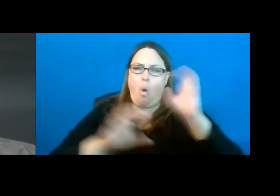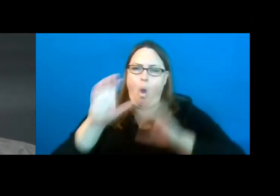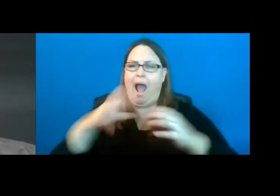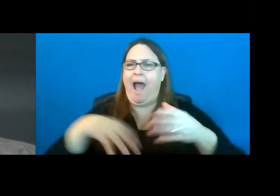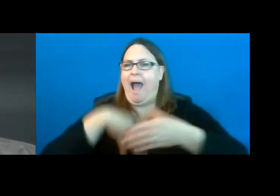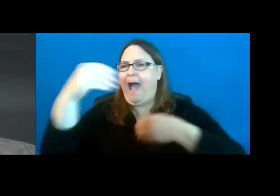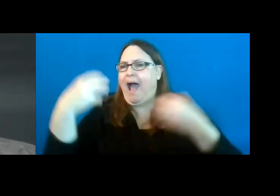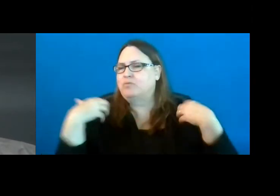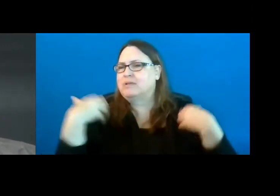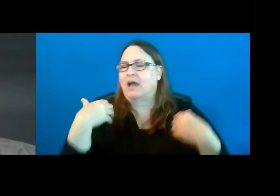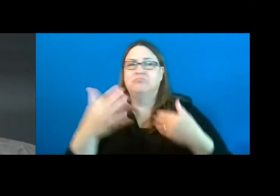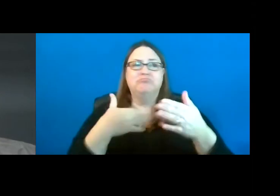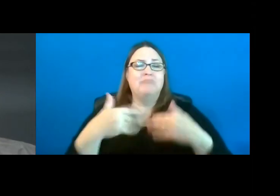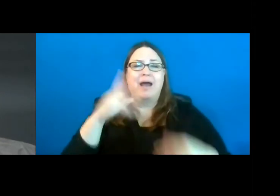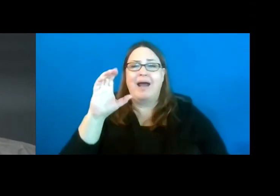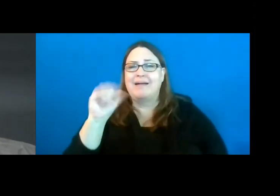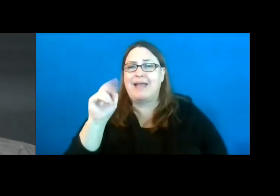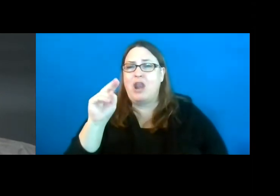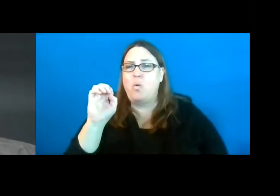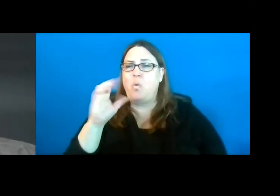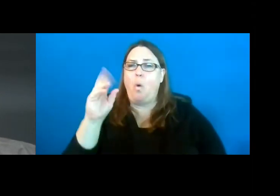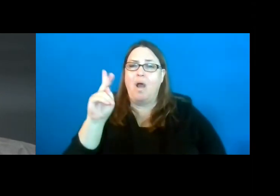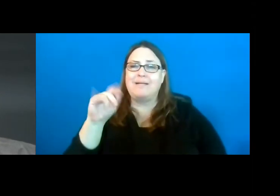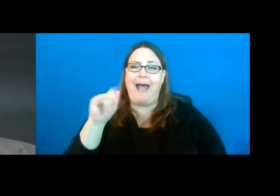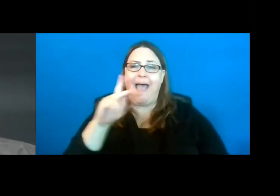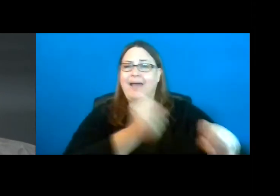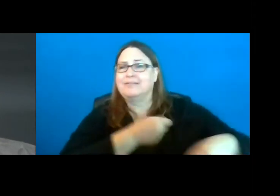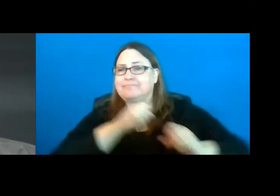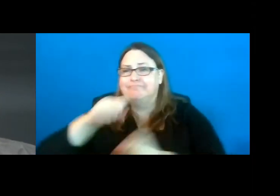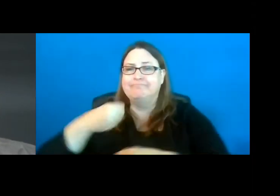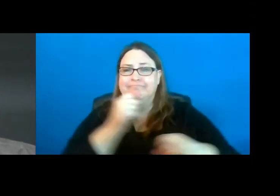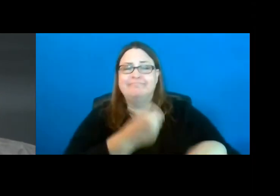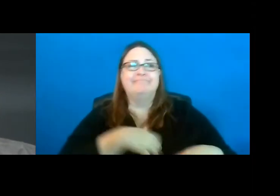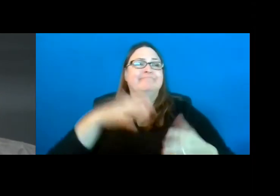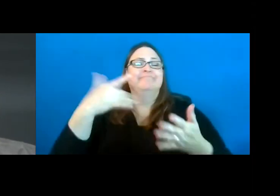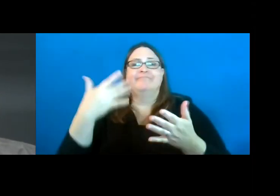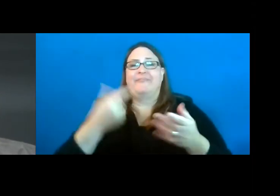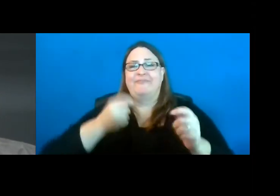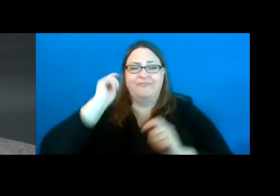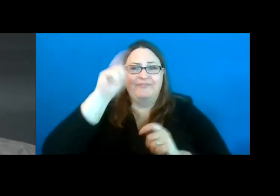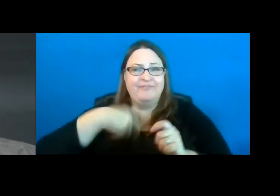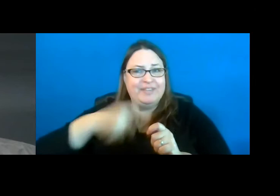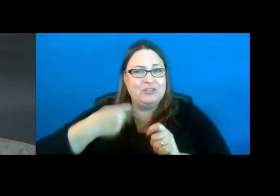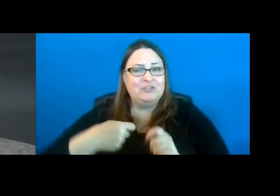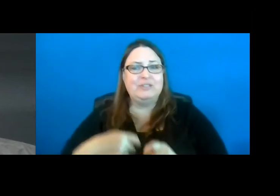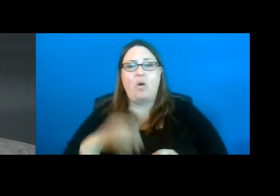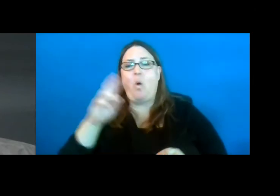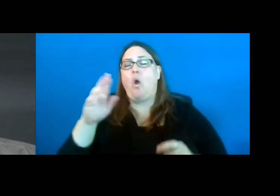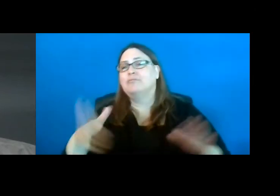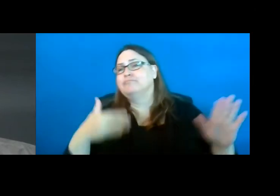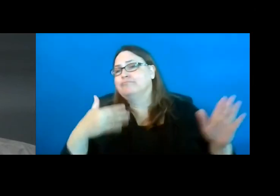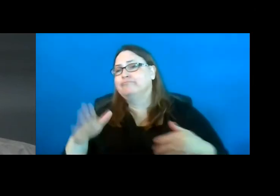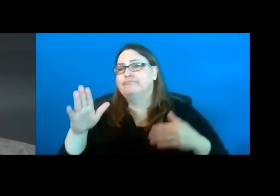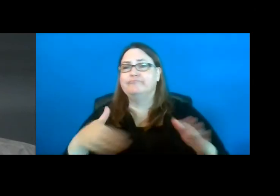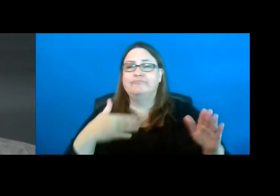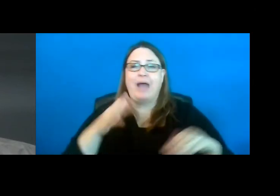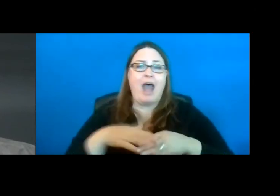it's canoeing, kayaking, fishing, just wandering around on a trail.